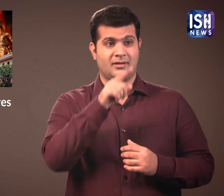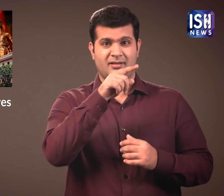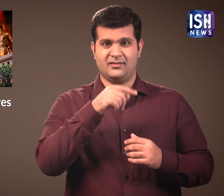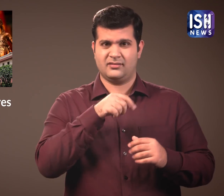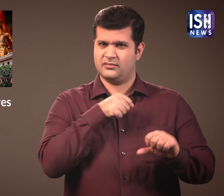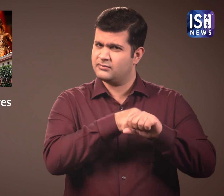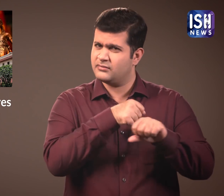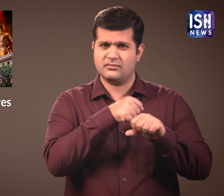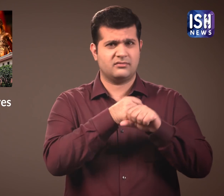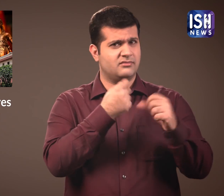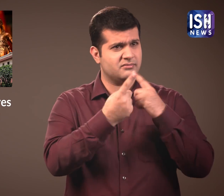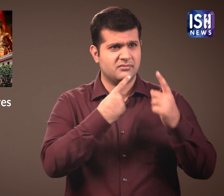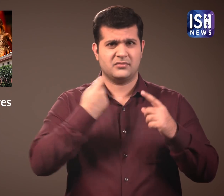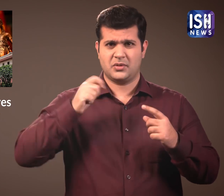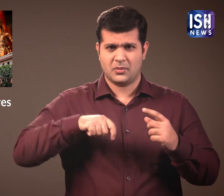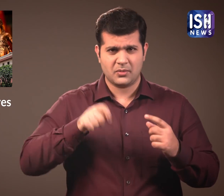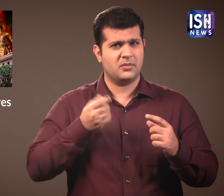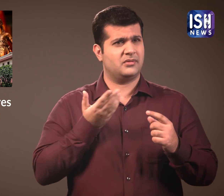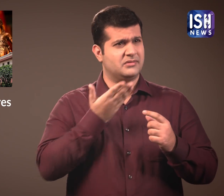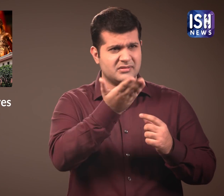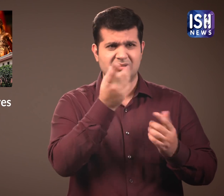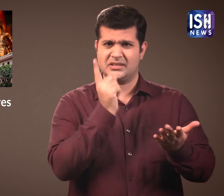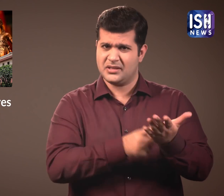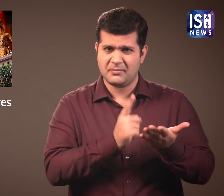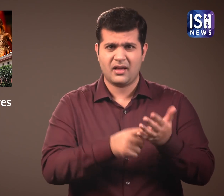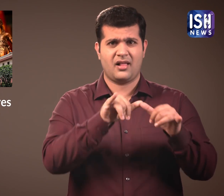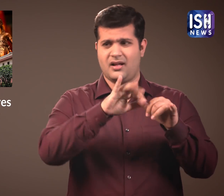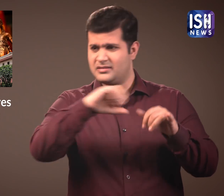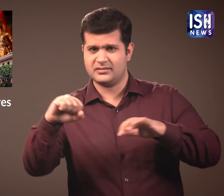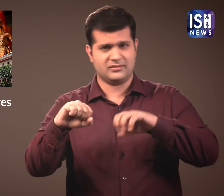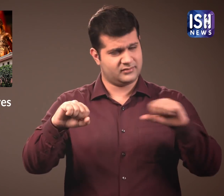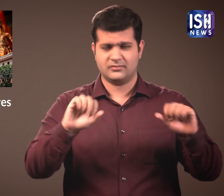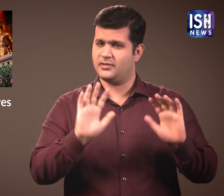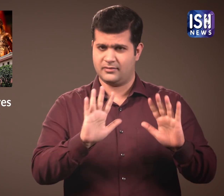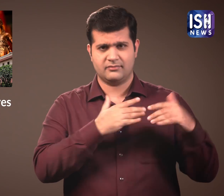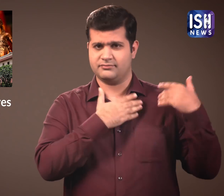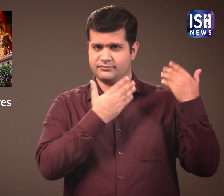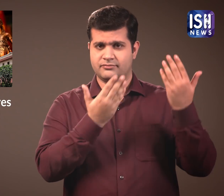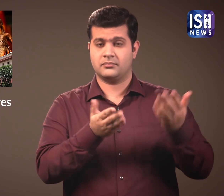Cases were filed demanding ownership over the land.